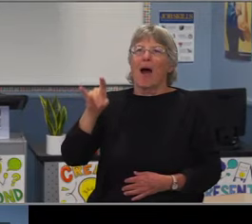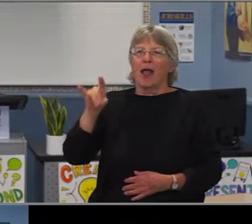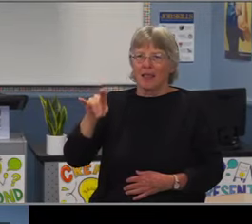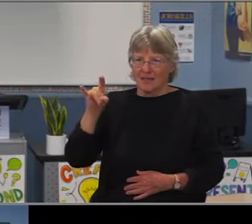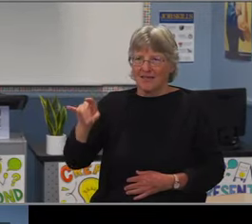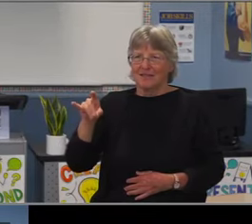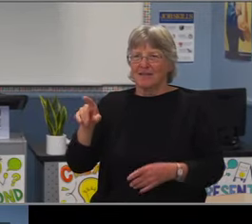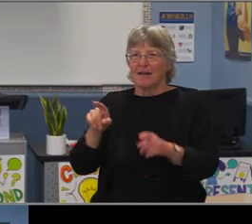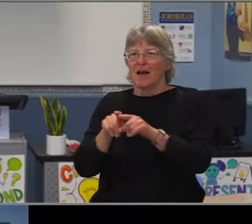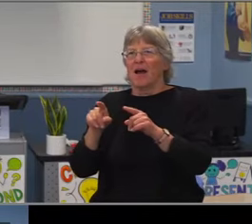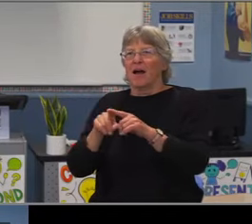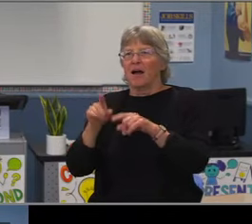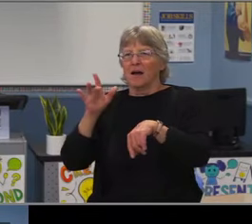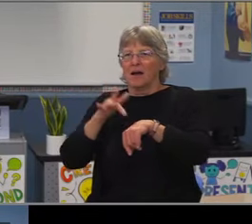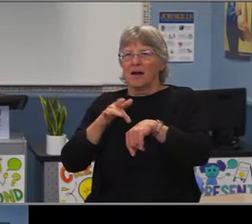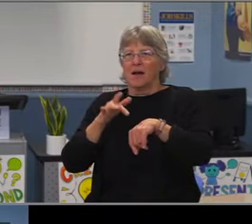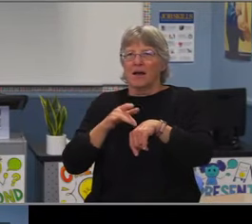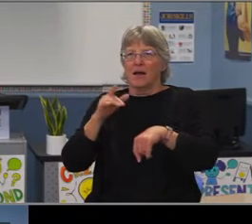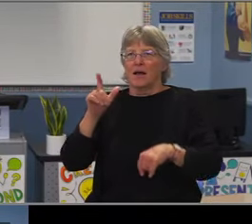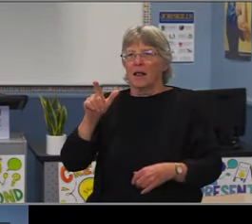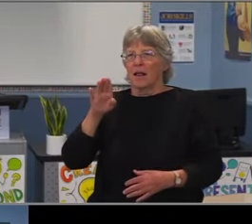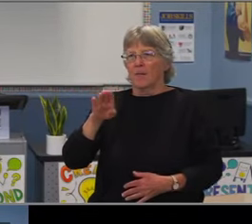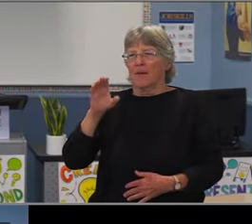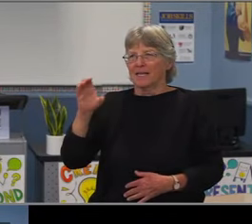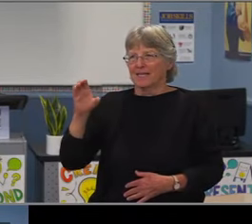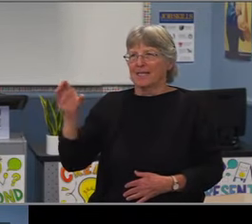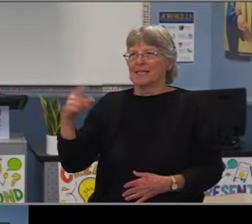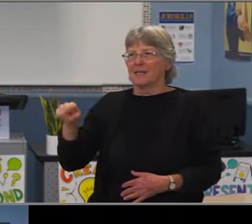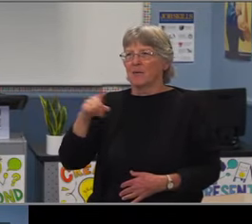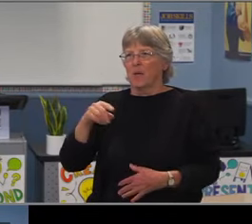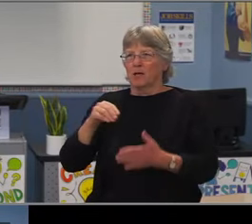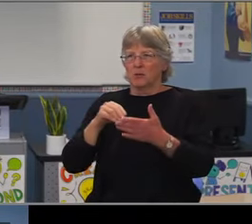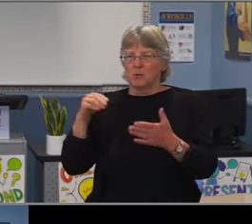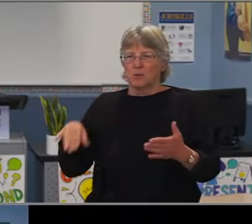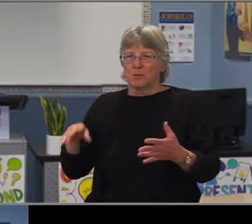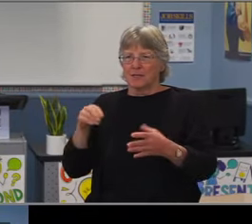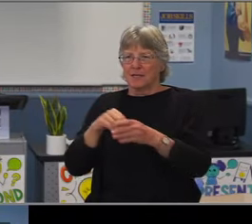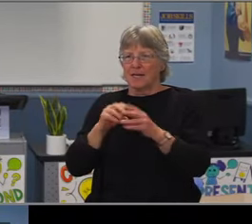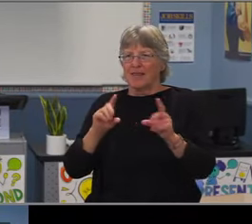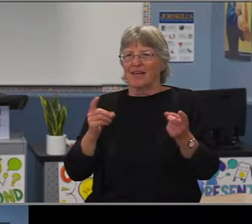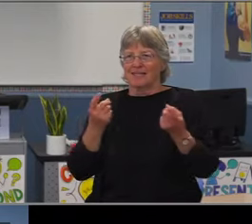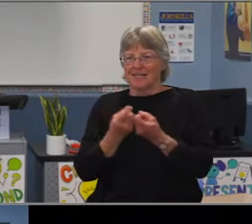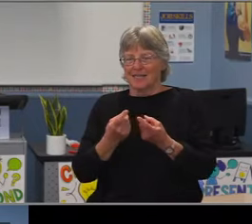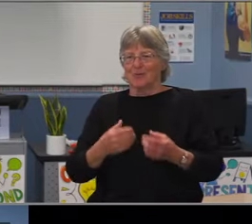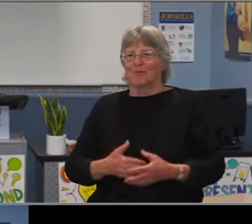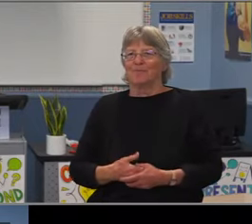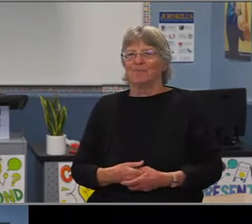And we see the impact of the math collaborative and in my opinion,